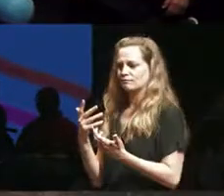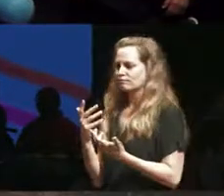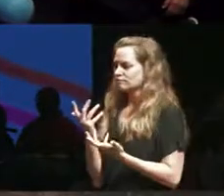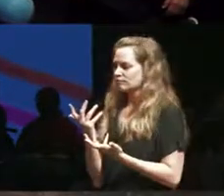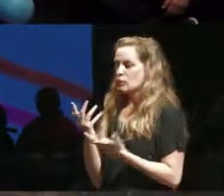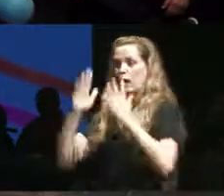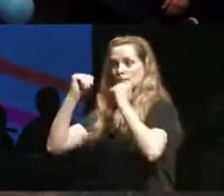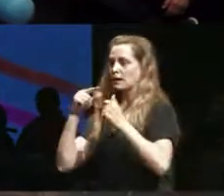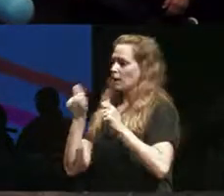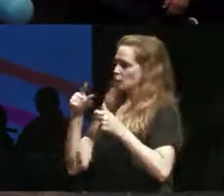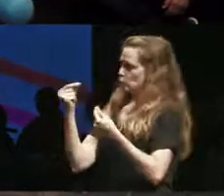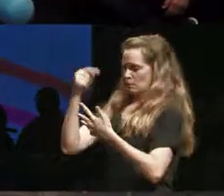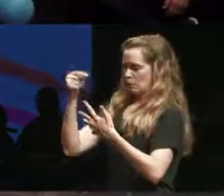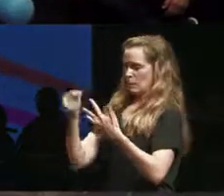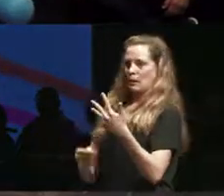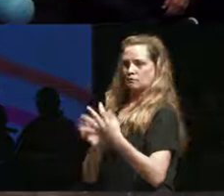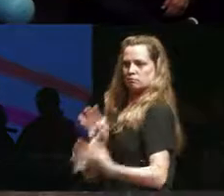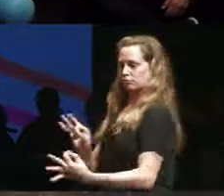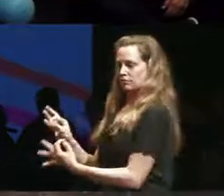expectations and it actually doesn't have to be that way because we've been